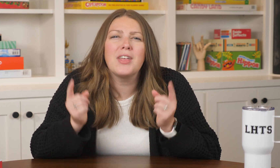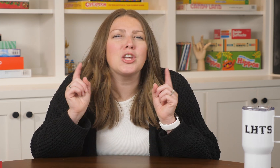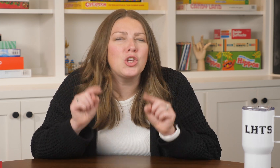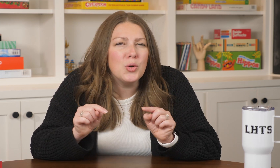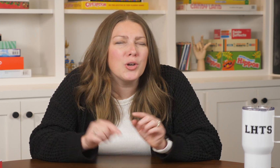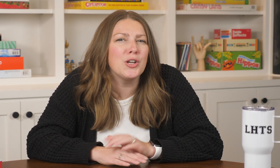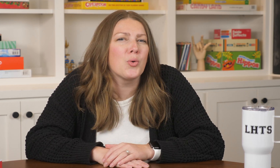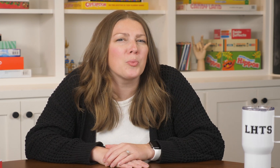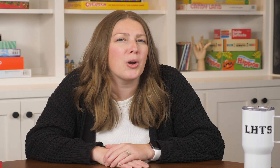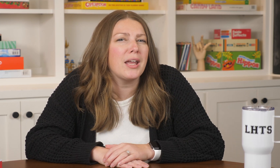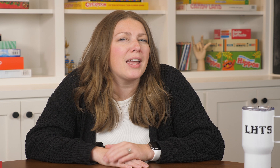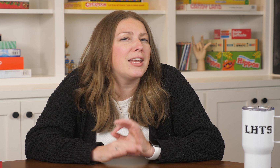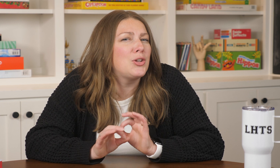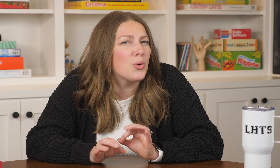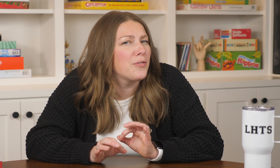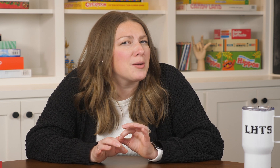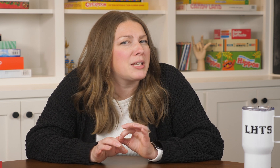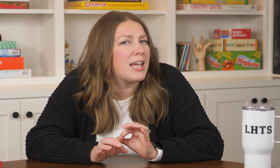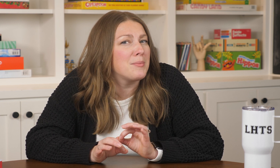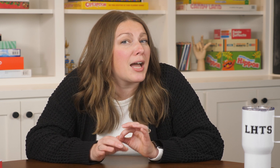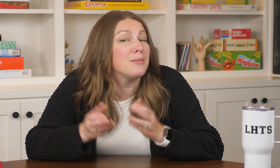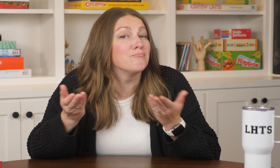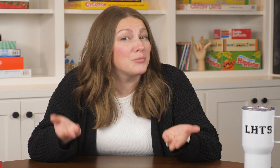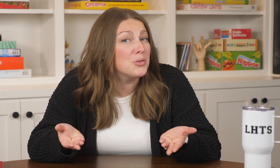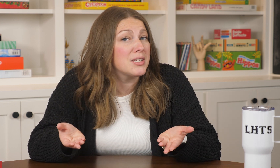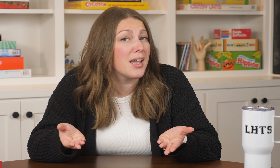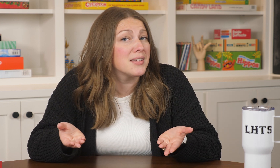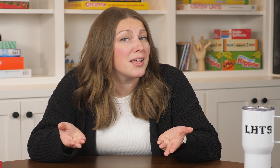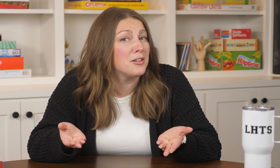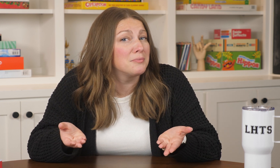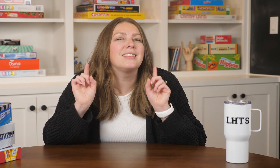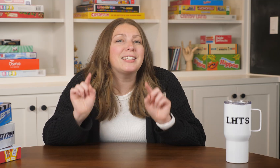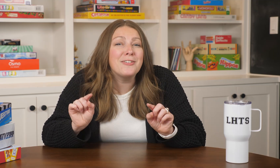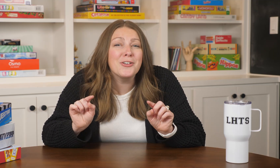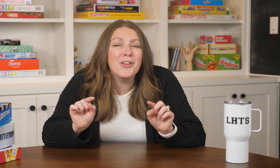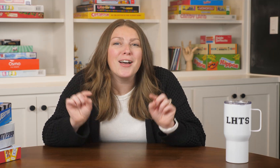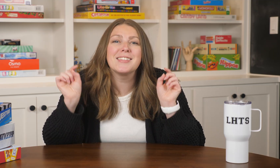that you could incorporate in your family game night using ASL? Leave your thoughts